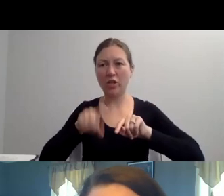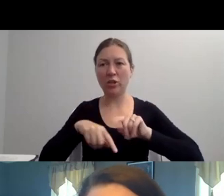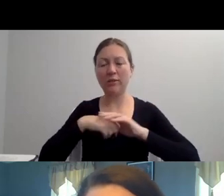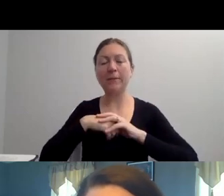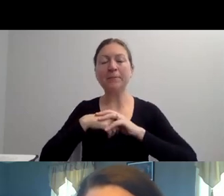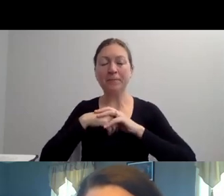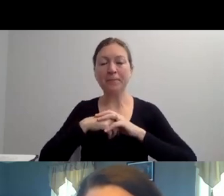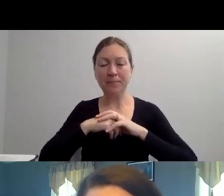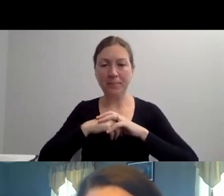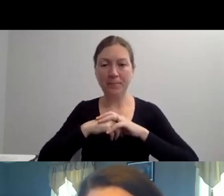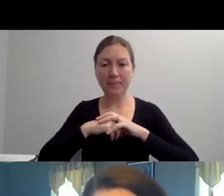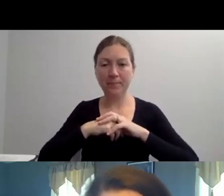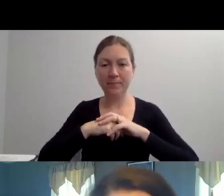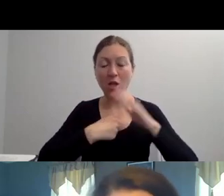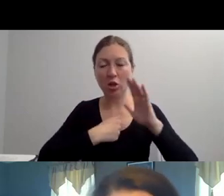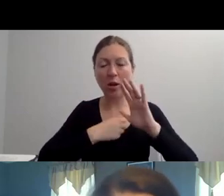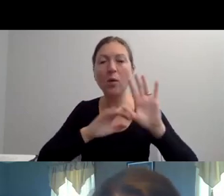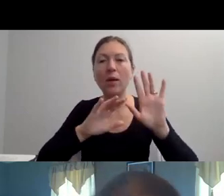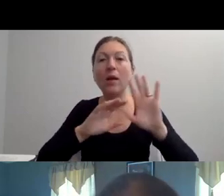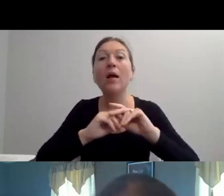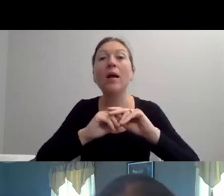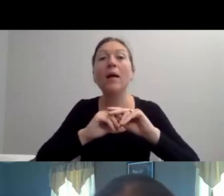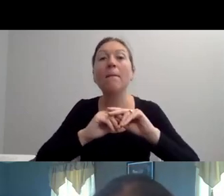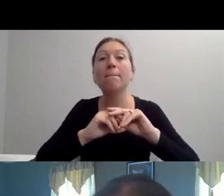AND I'M -- AND PEOPLE ALWAYS ASK DID YOU GET REALLY OFFENDED?